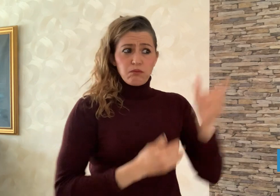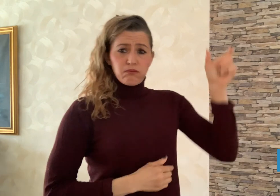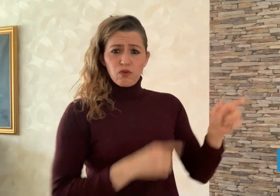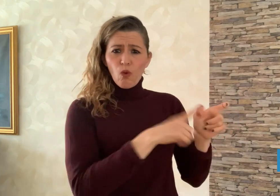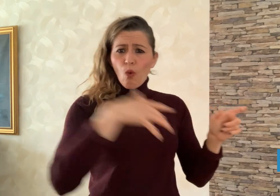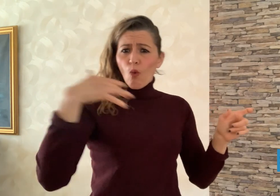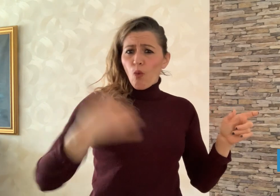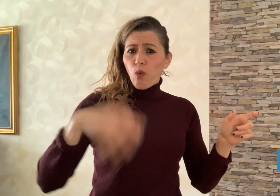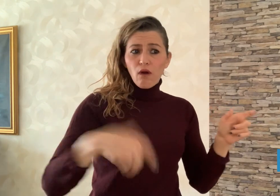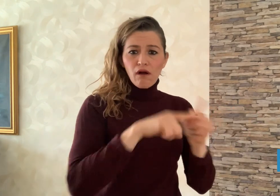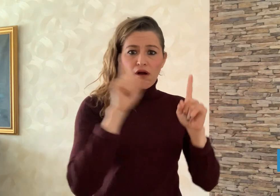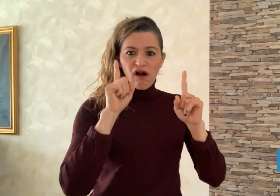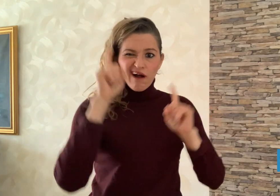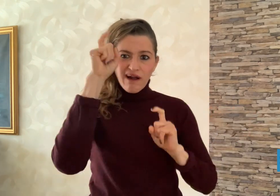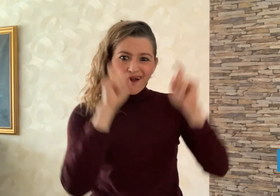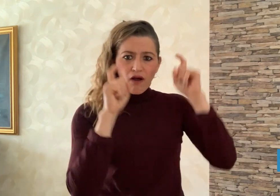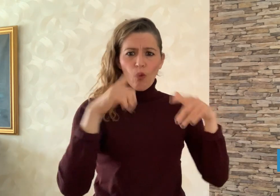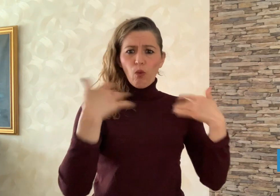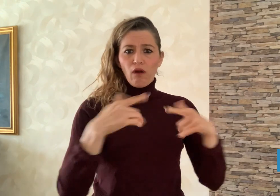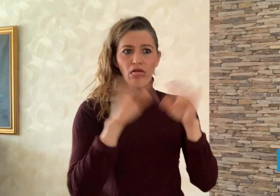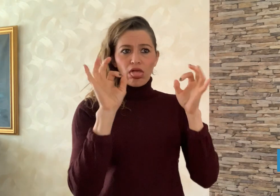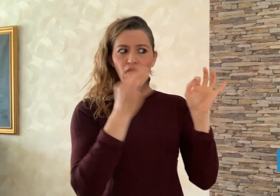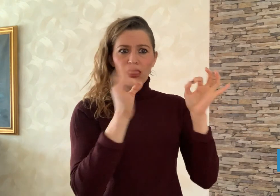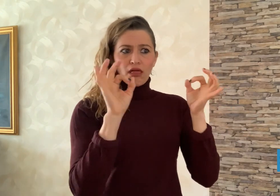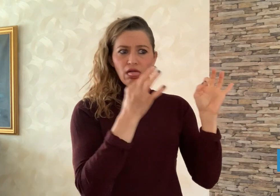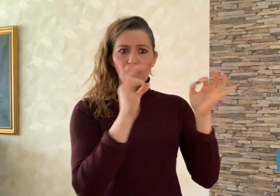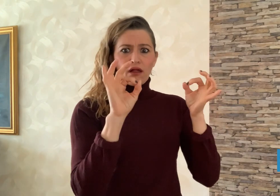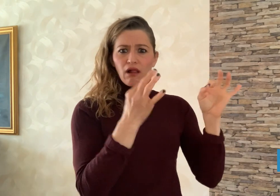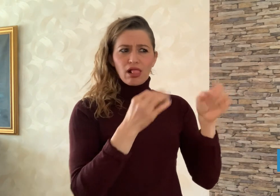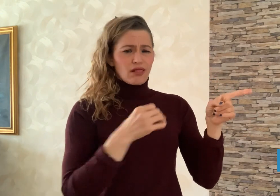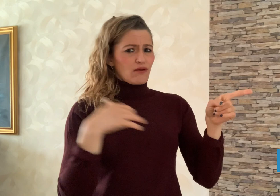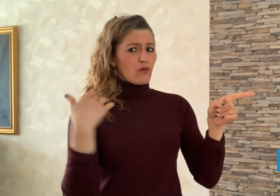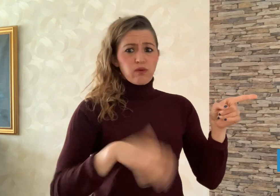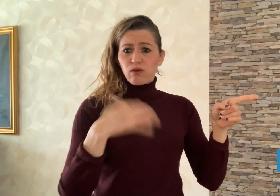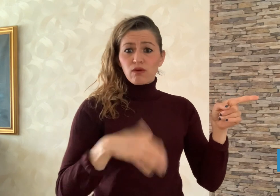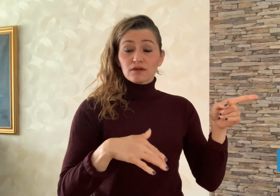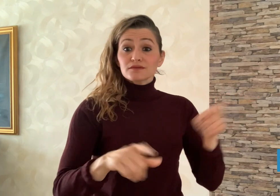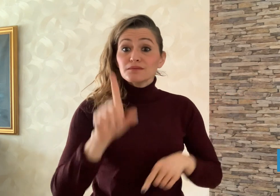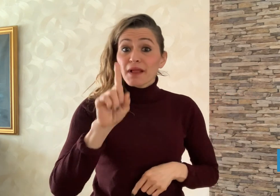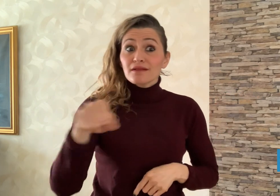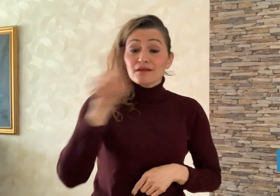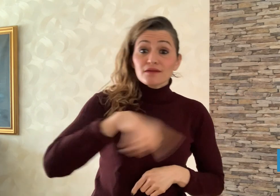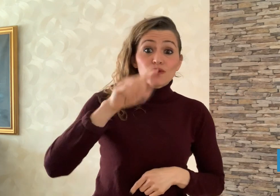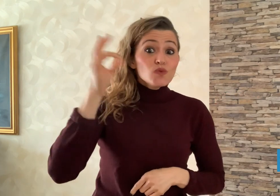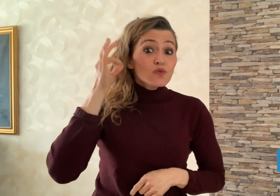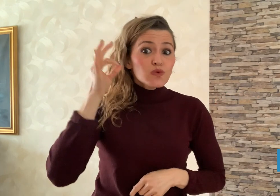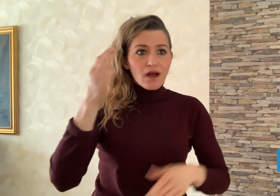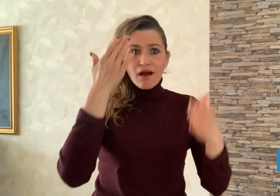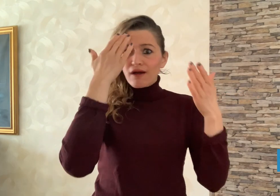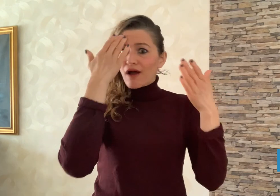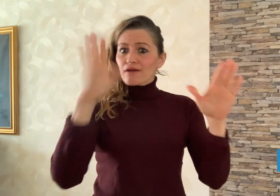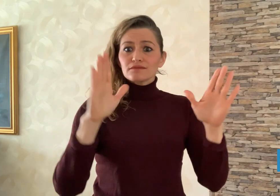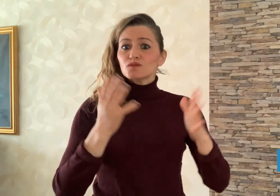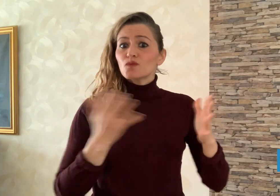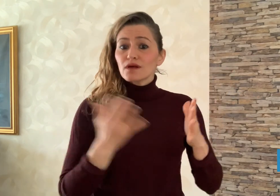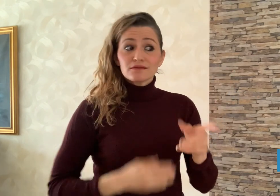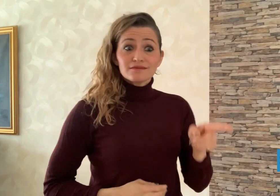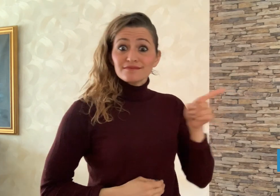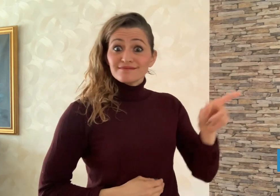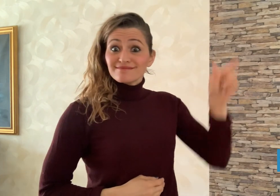on the coronavirus situation. What they did not know is that